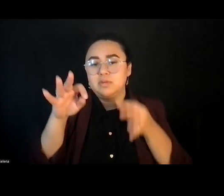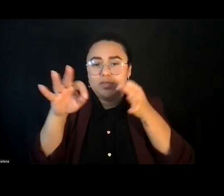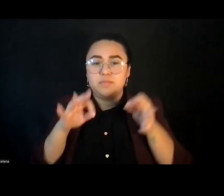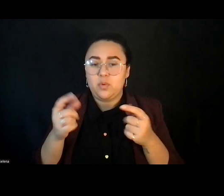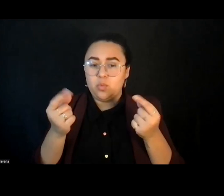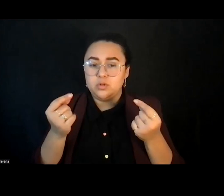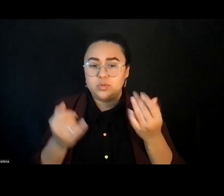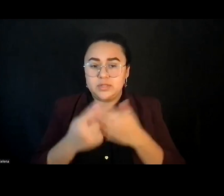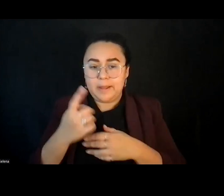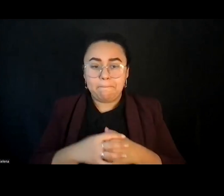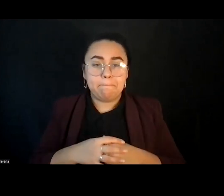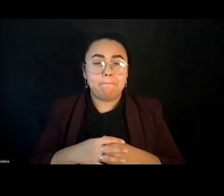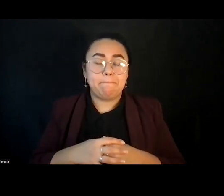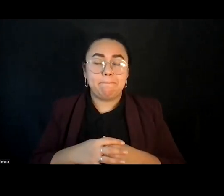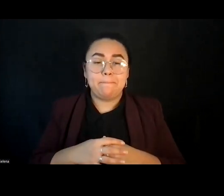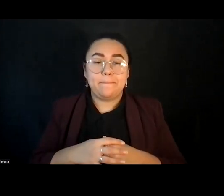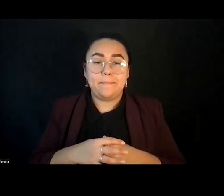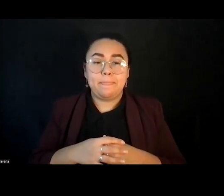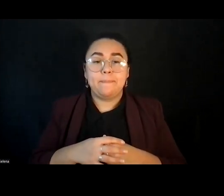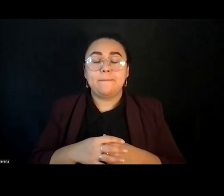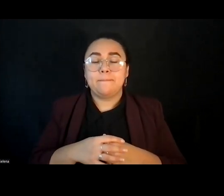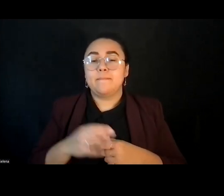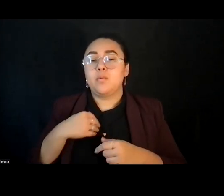today. So we'll be exploring questions with John when.